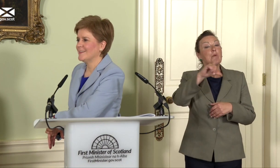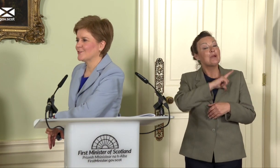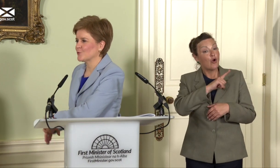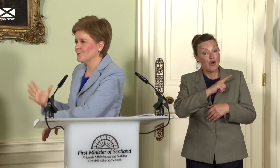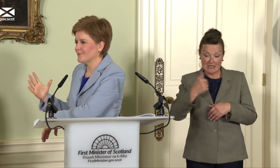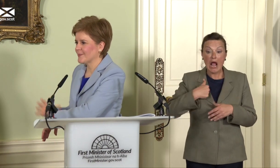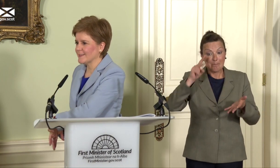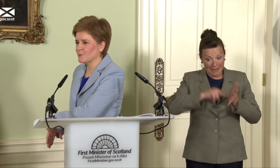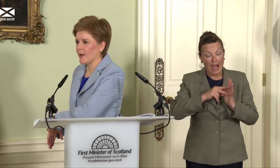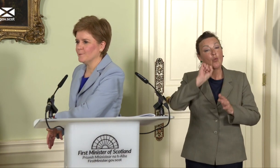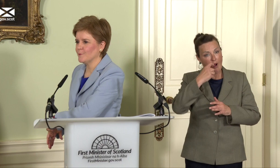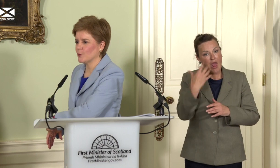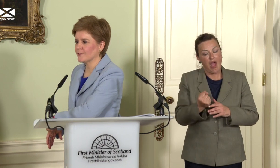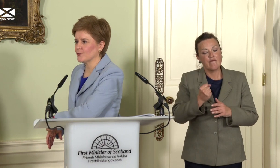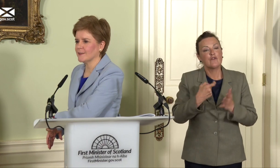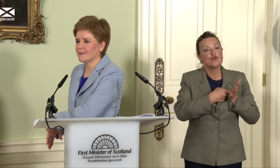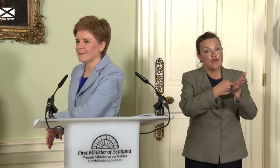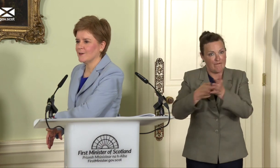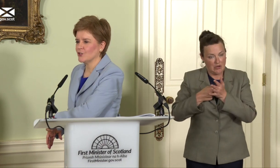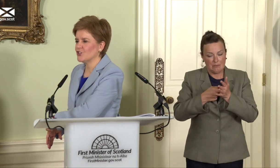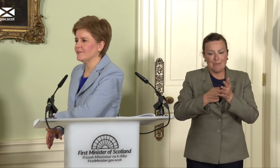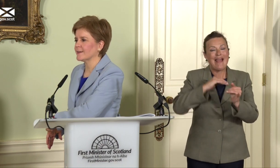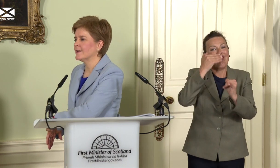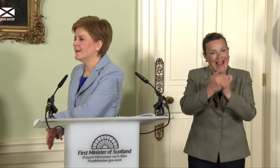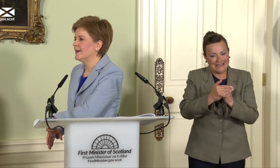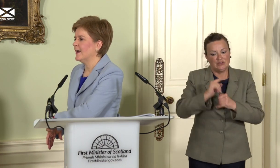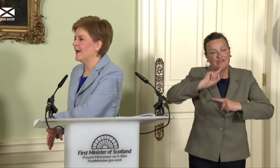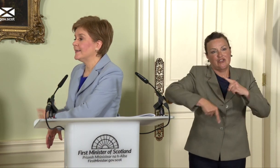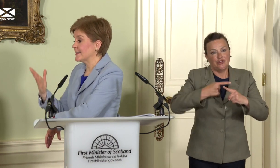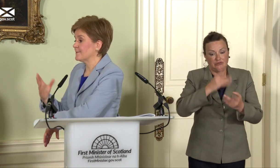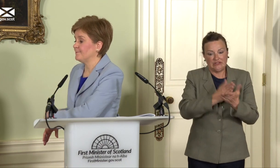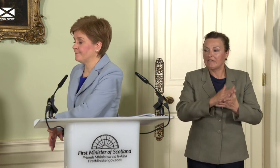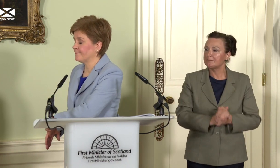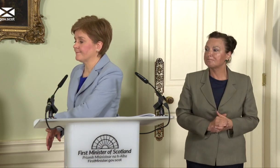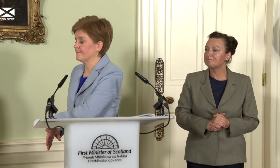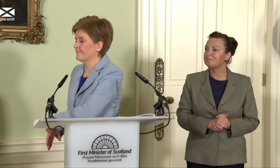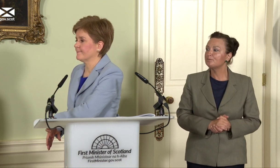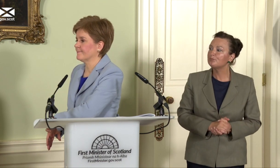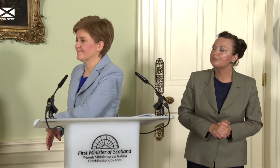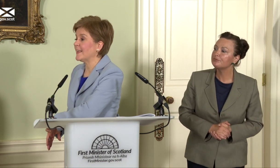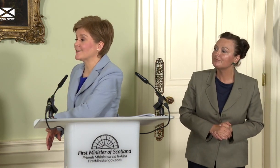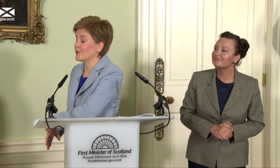So that’s what I’m focused on achieving. Yes? Yes, sorry.